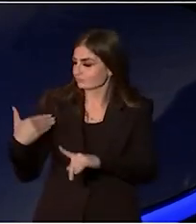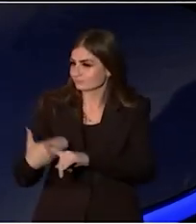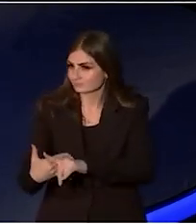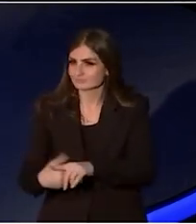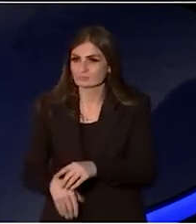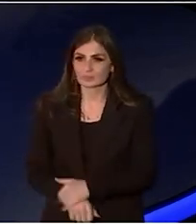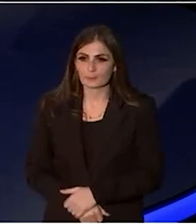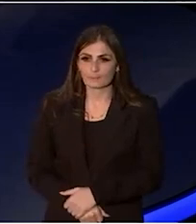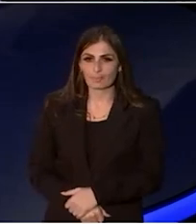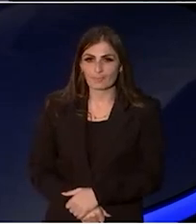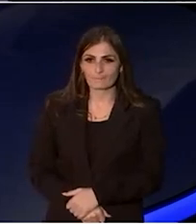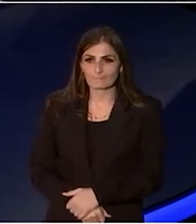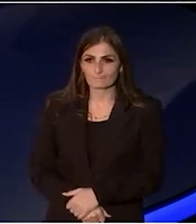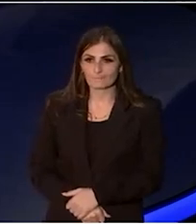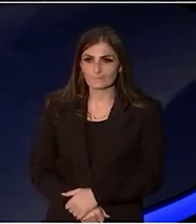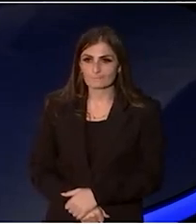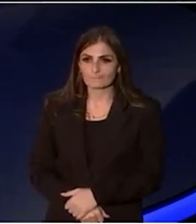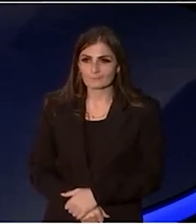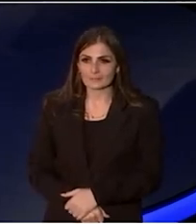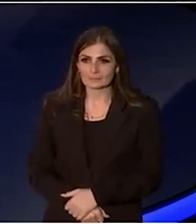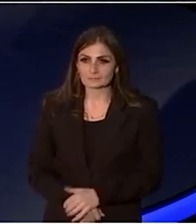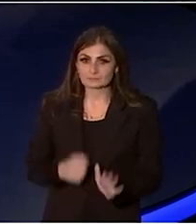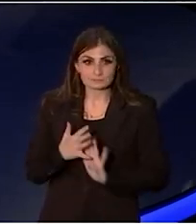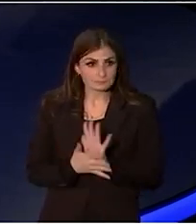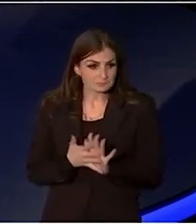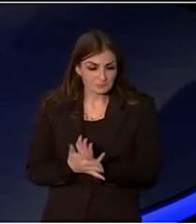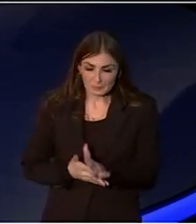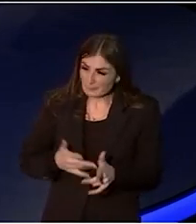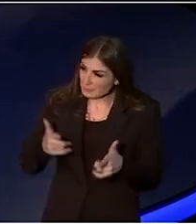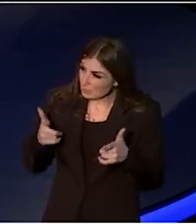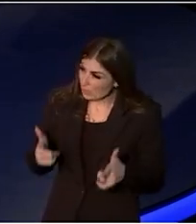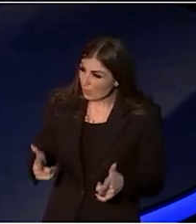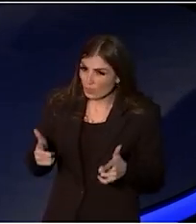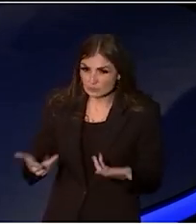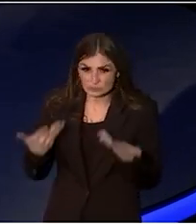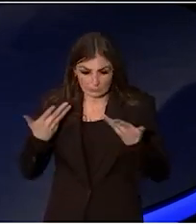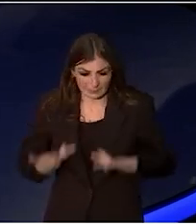It means a lot to me that we're launching Creative